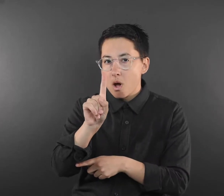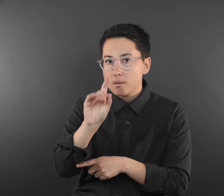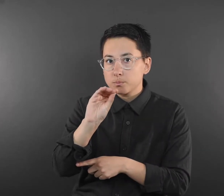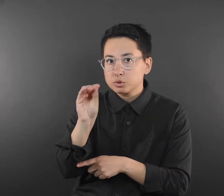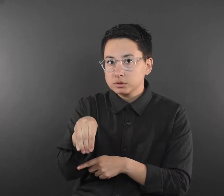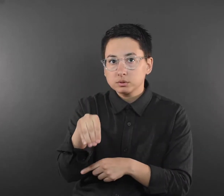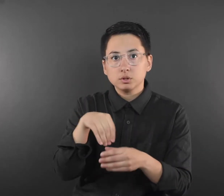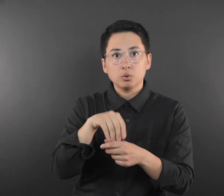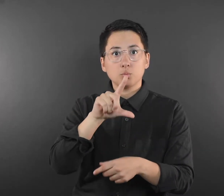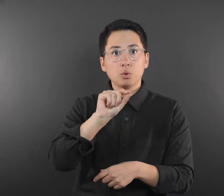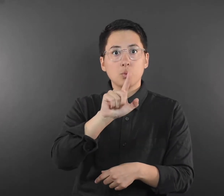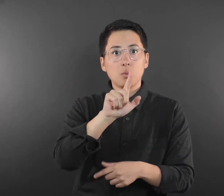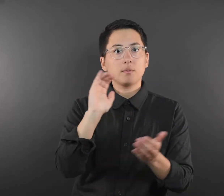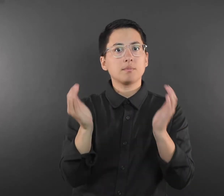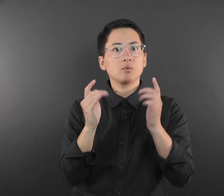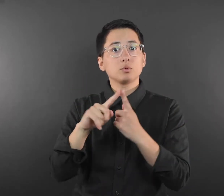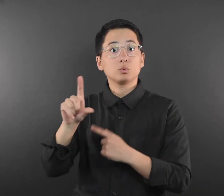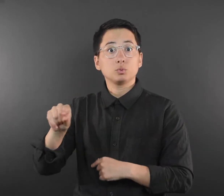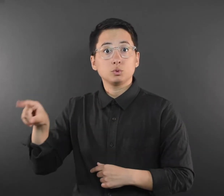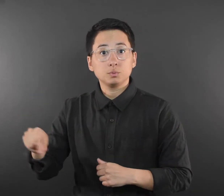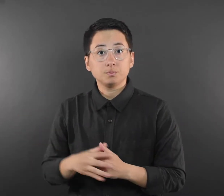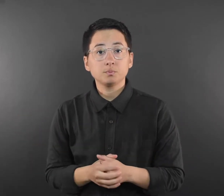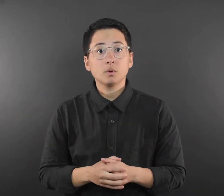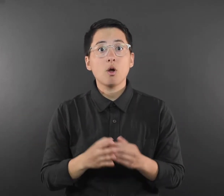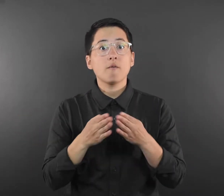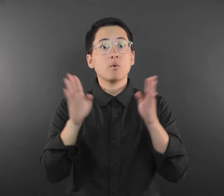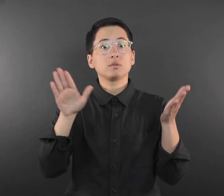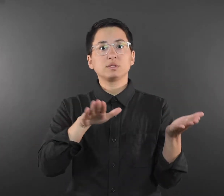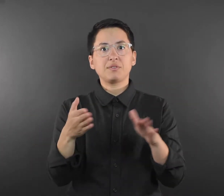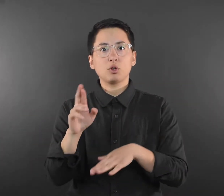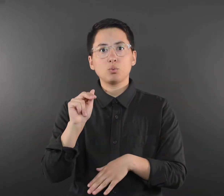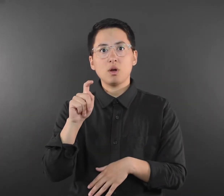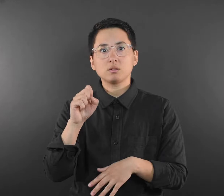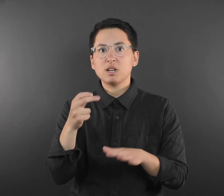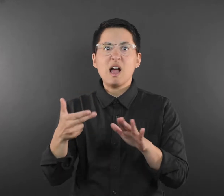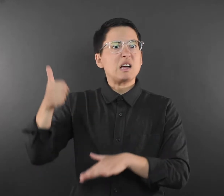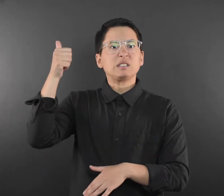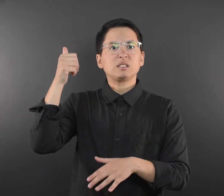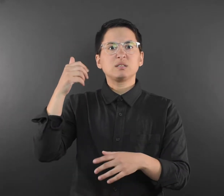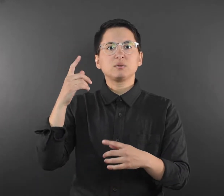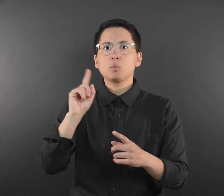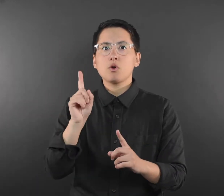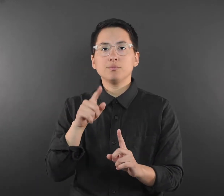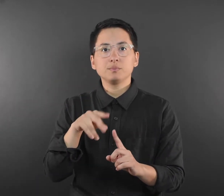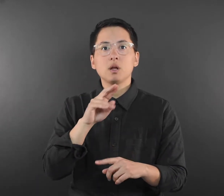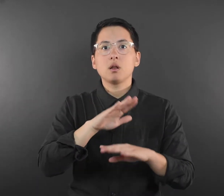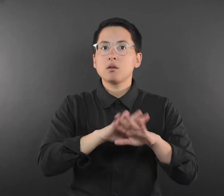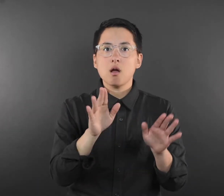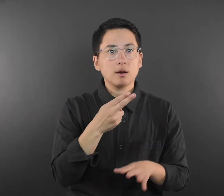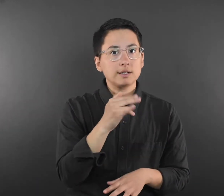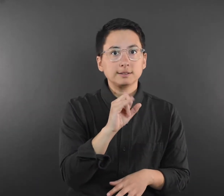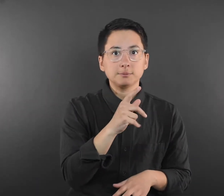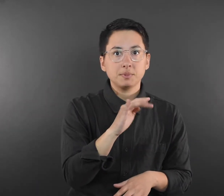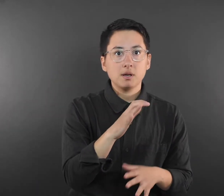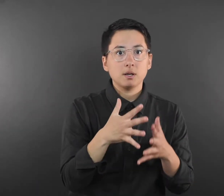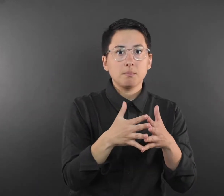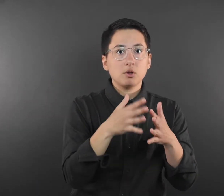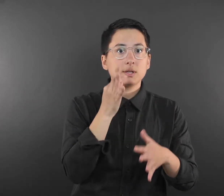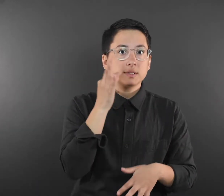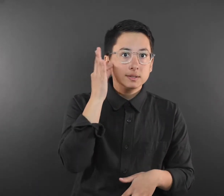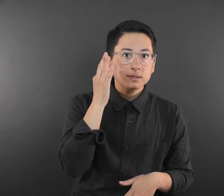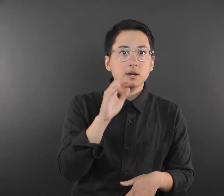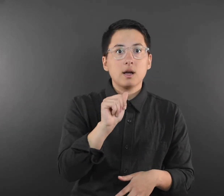from 2020. Overall death rates were highest among non-Hispanic American Indian/Alaskan Native